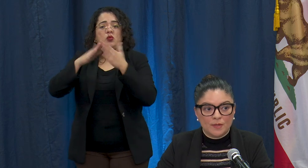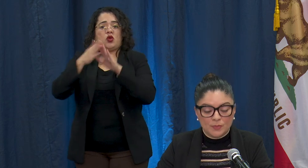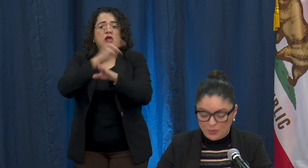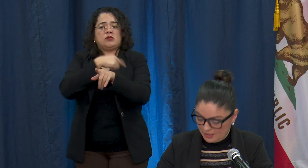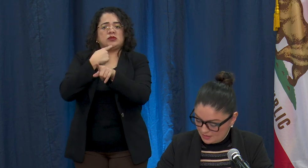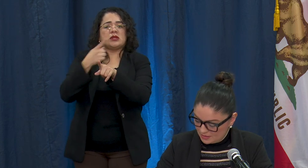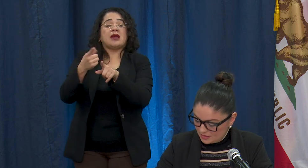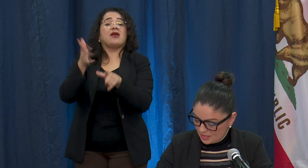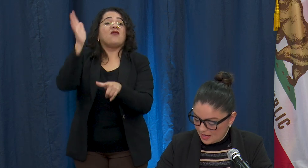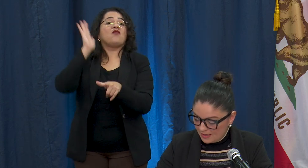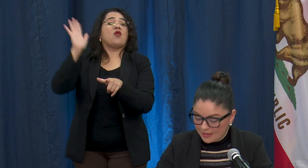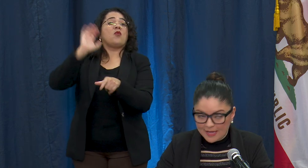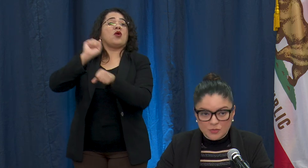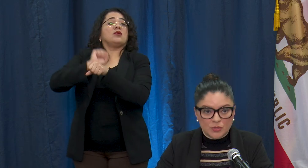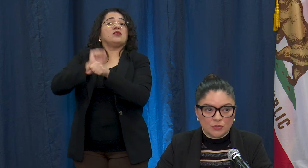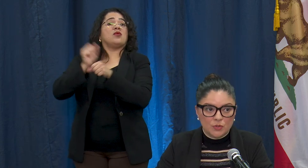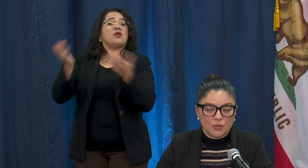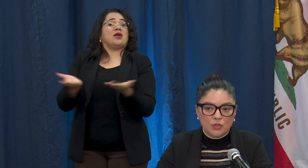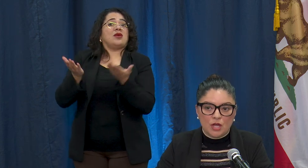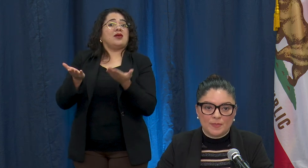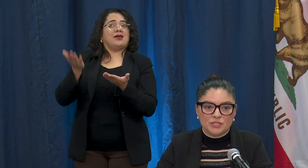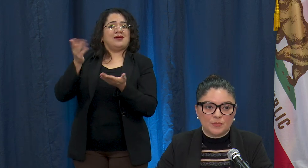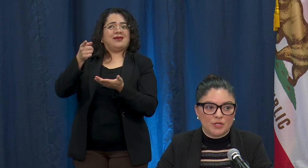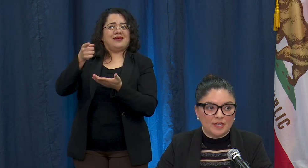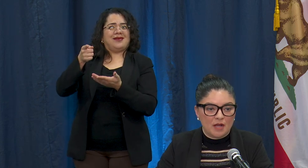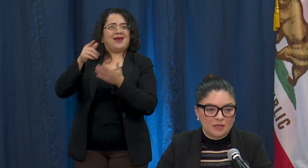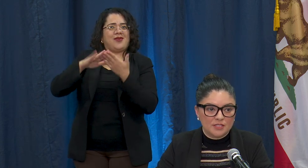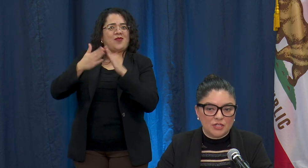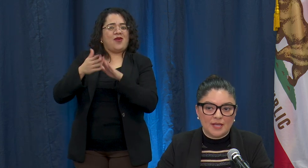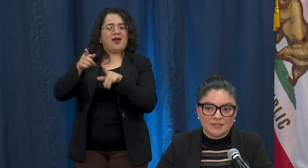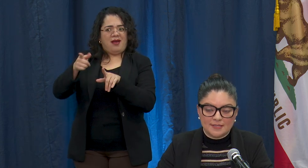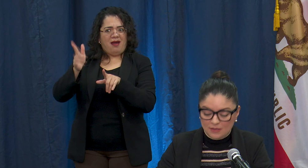employees and engage with our local Long Beach Community College and Cal State